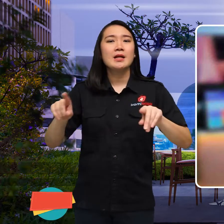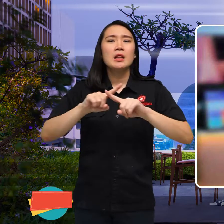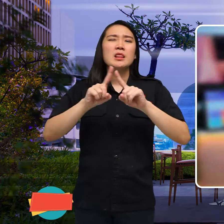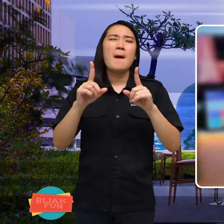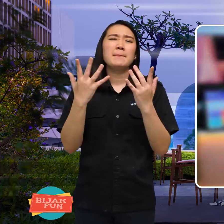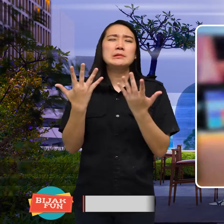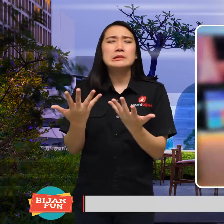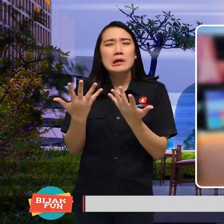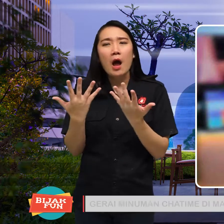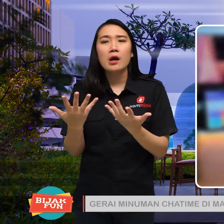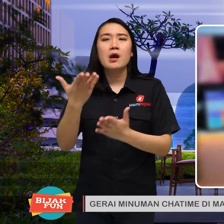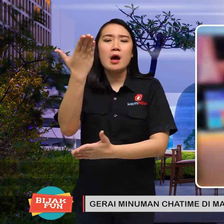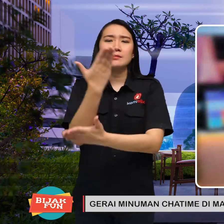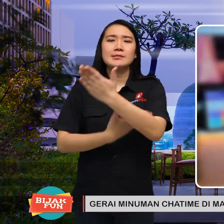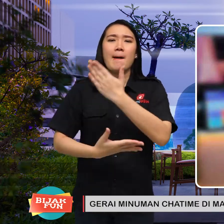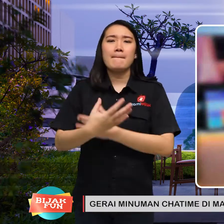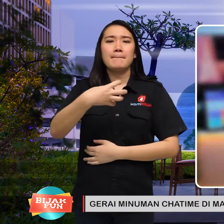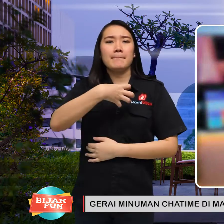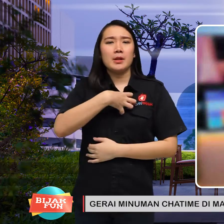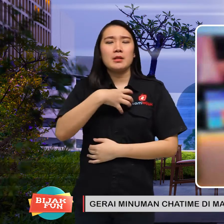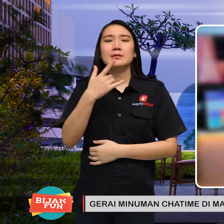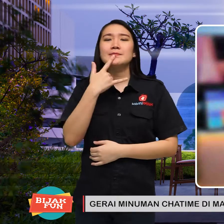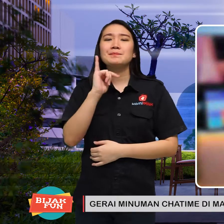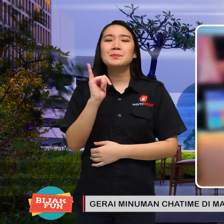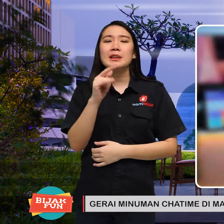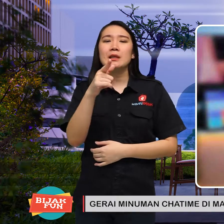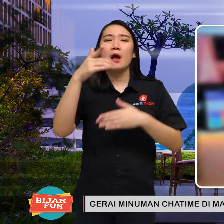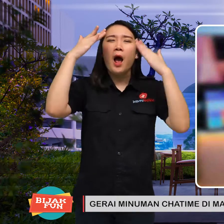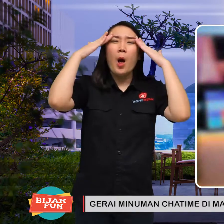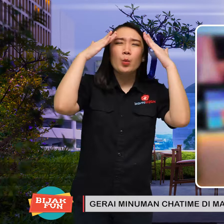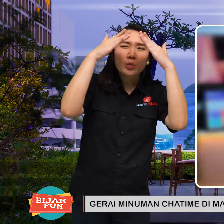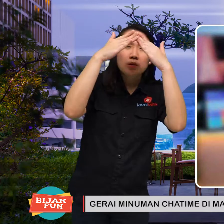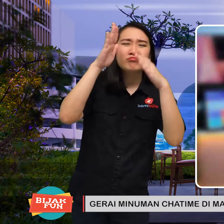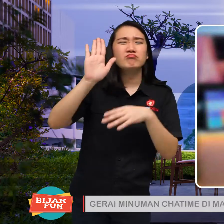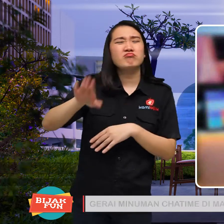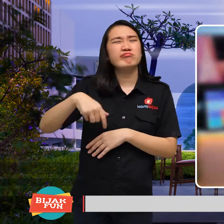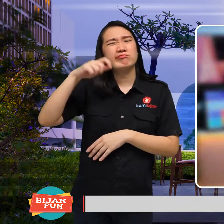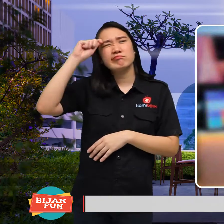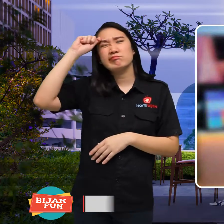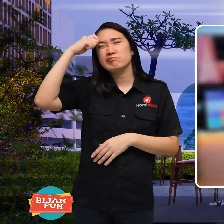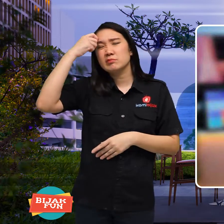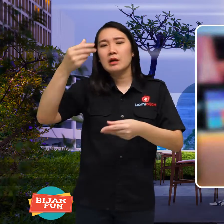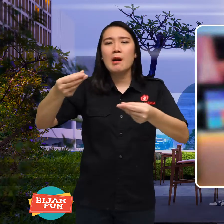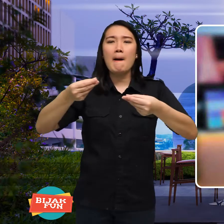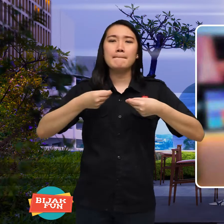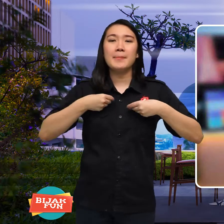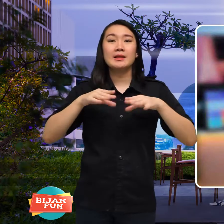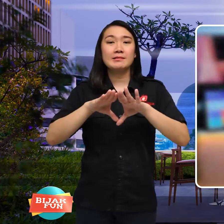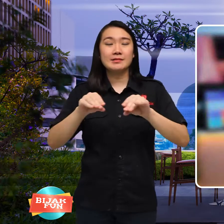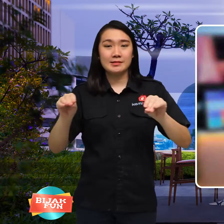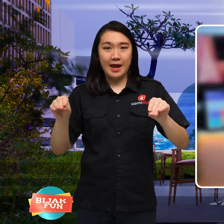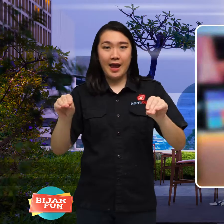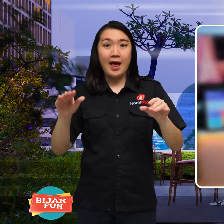but unfortunately mental disabilities like autism is still difficult to get a job.